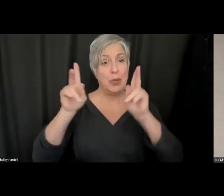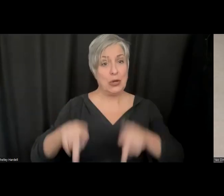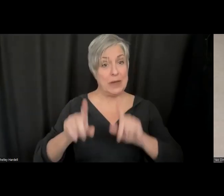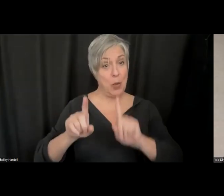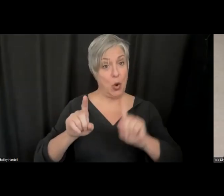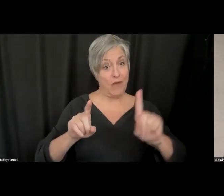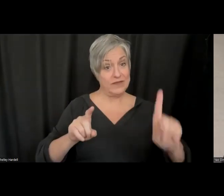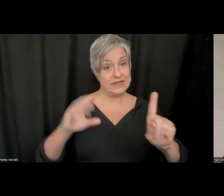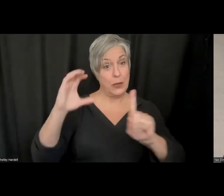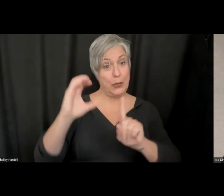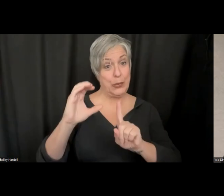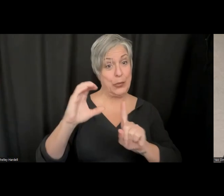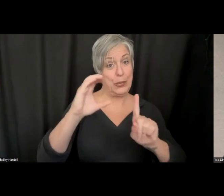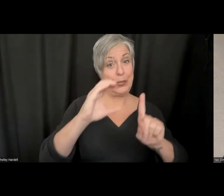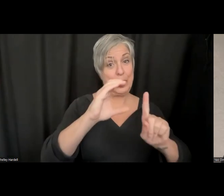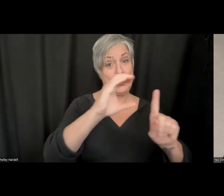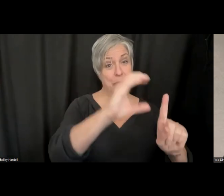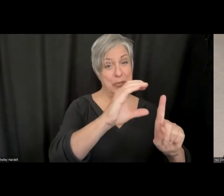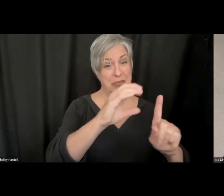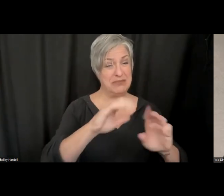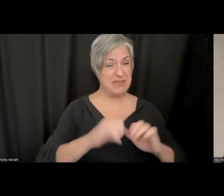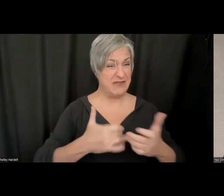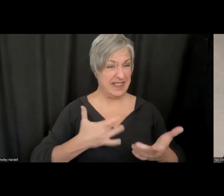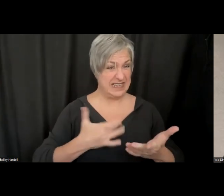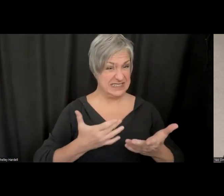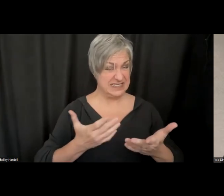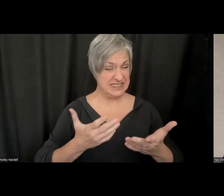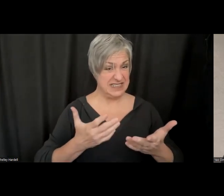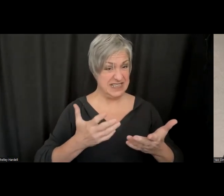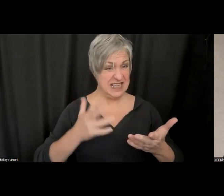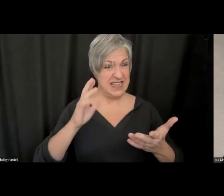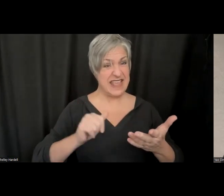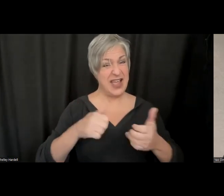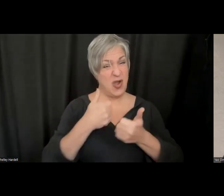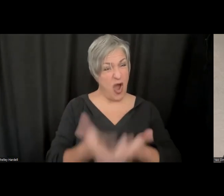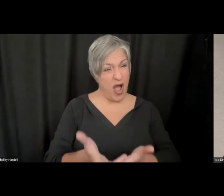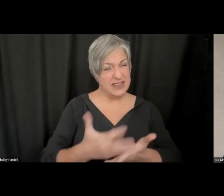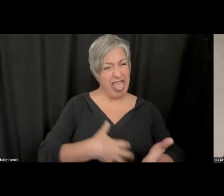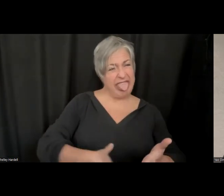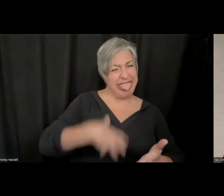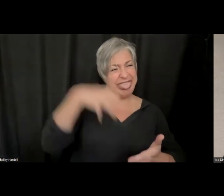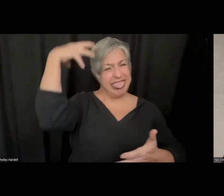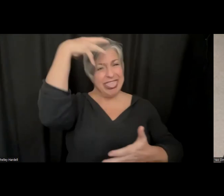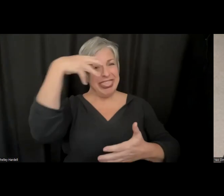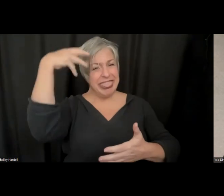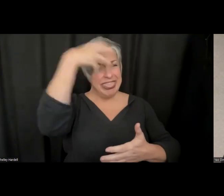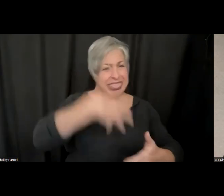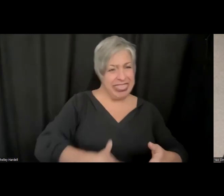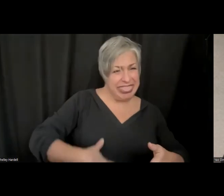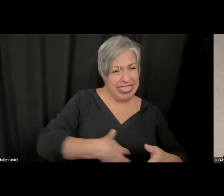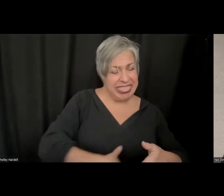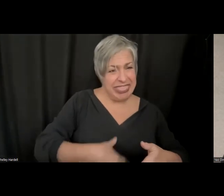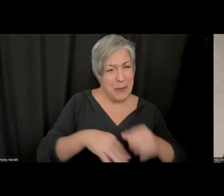if you've experienced nausea, motion sickness. For people who